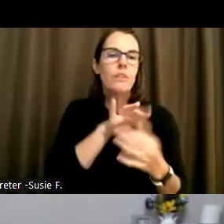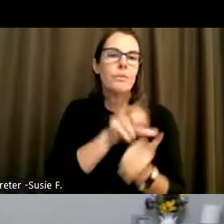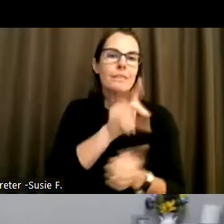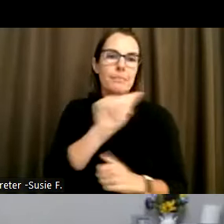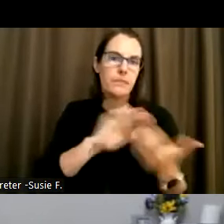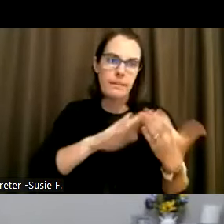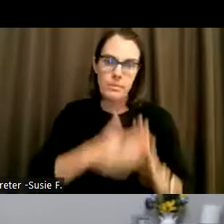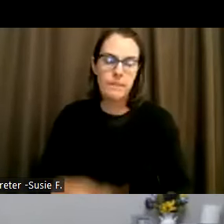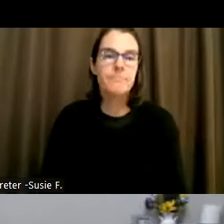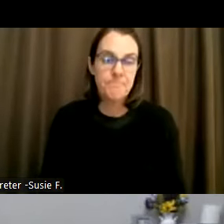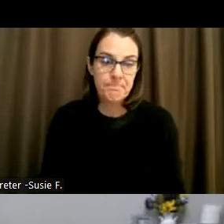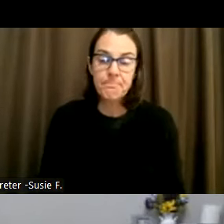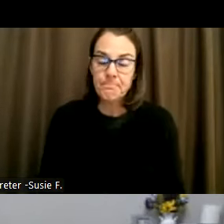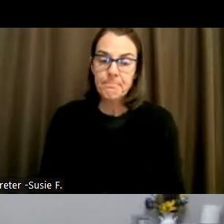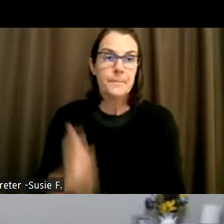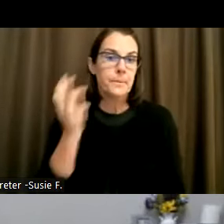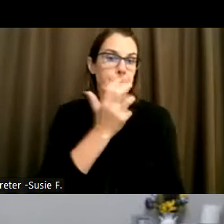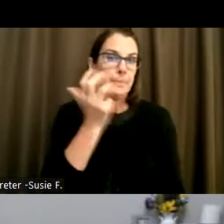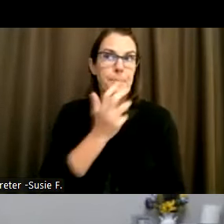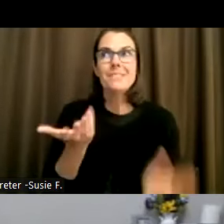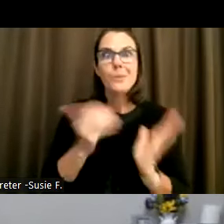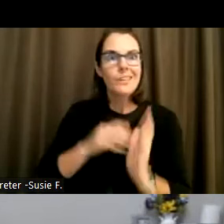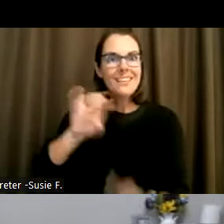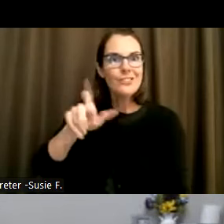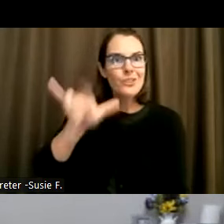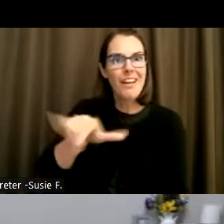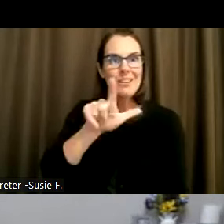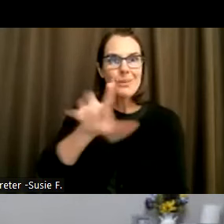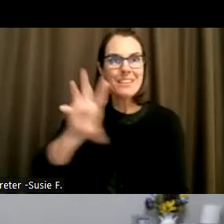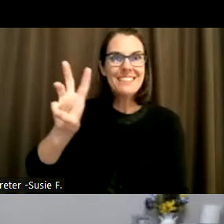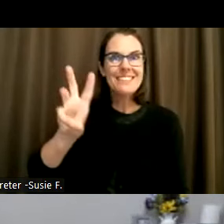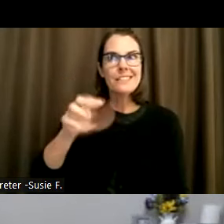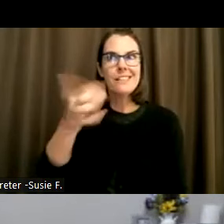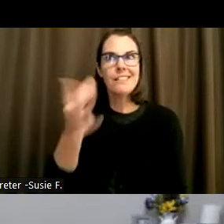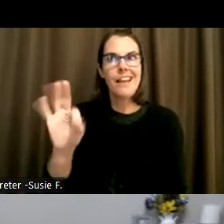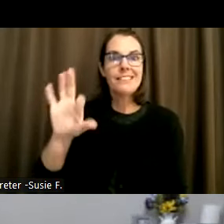So in July 26th, 1990, George.